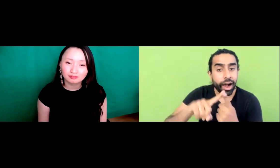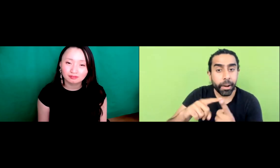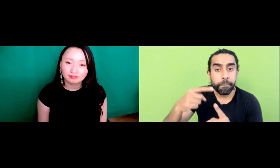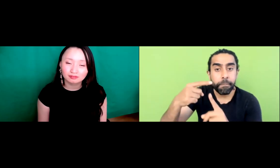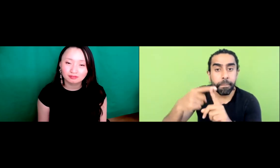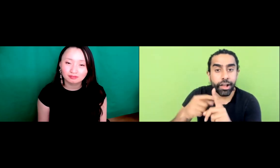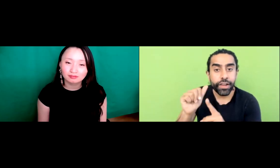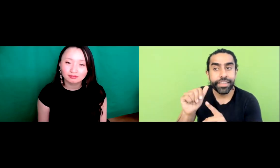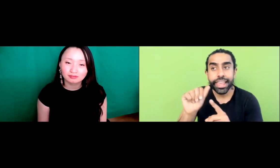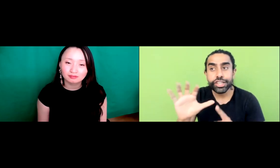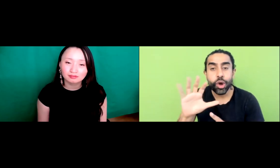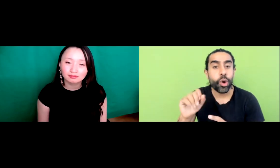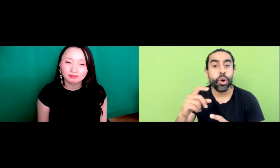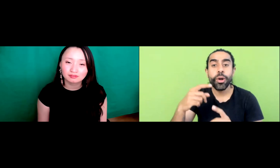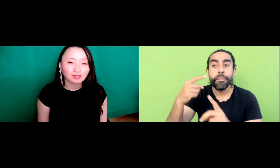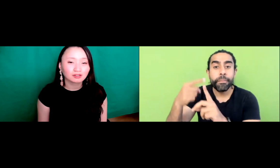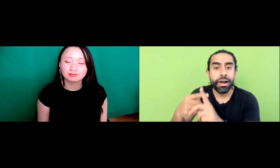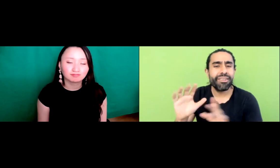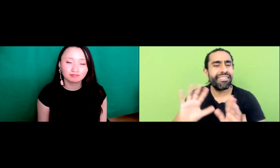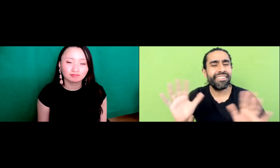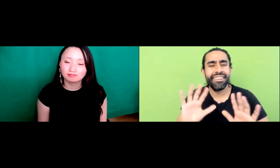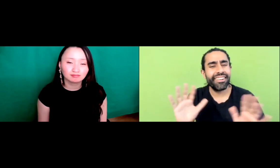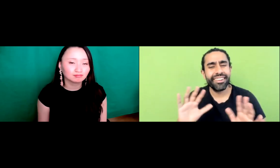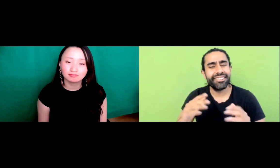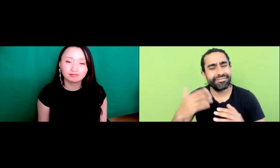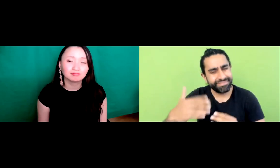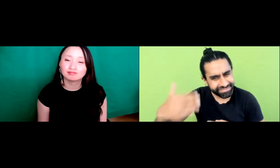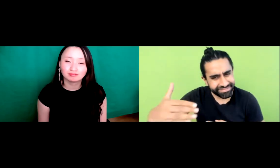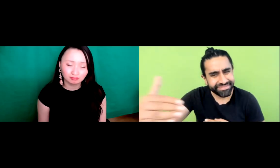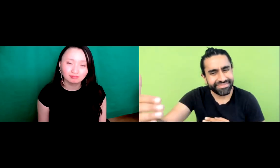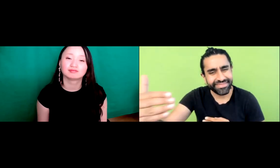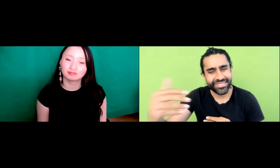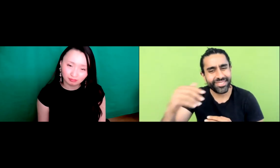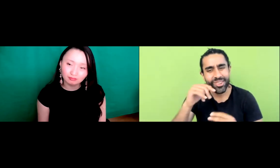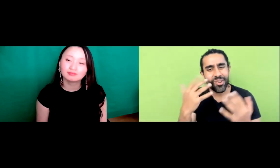know exposure, you know, waiting until, you know, it is Asian and Asian American Heritage